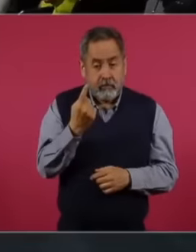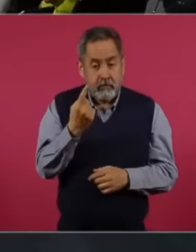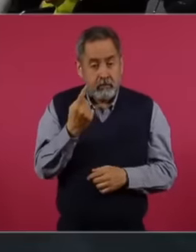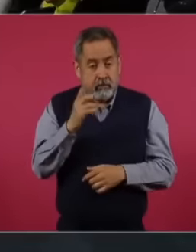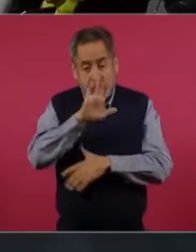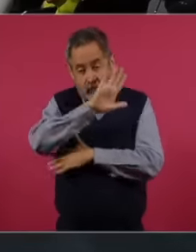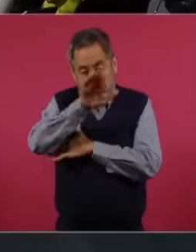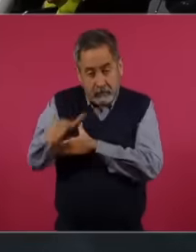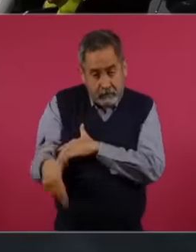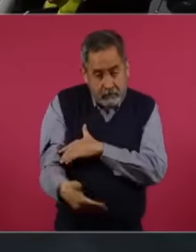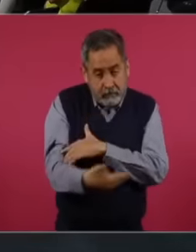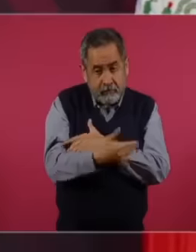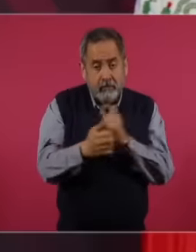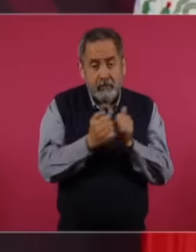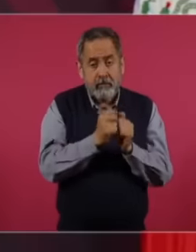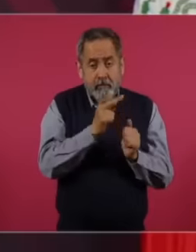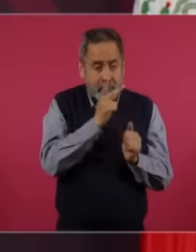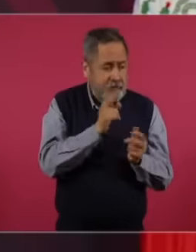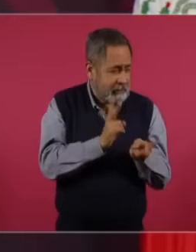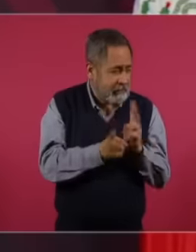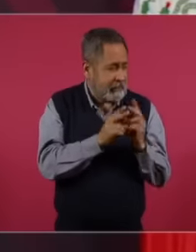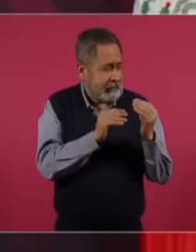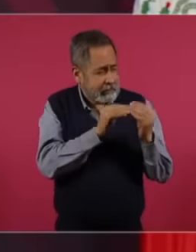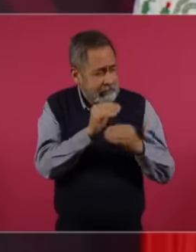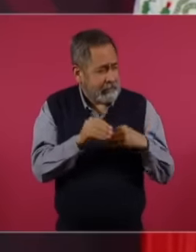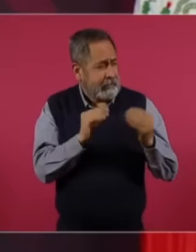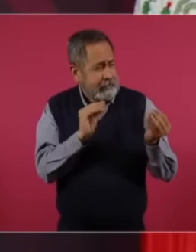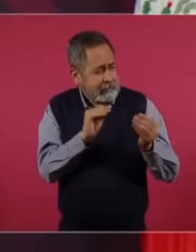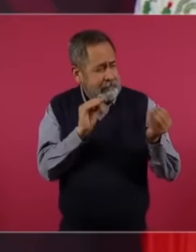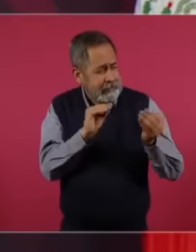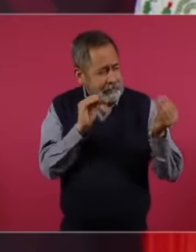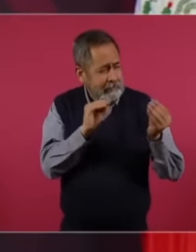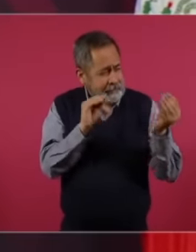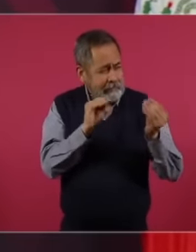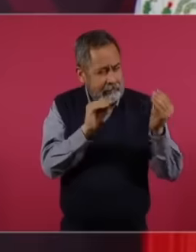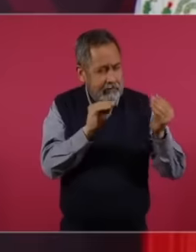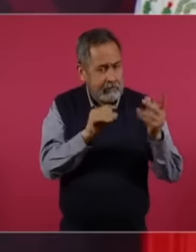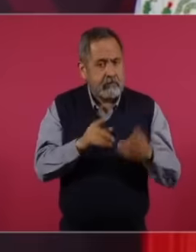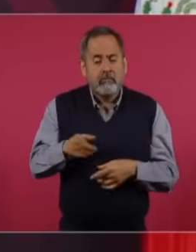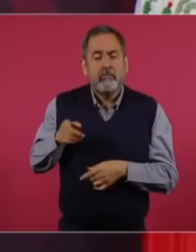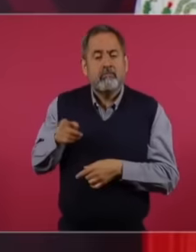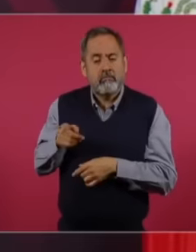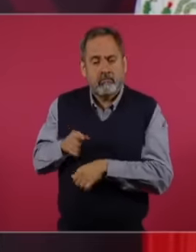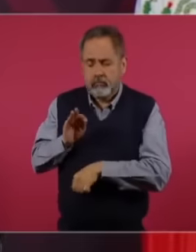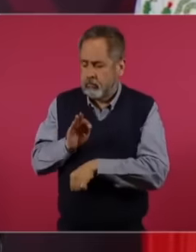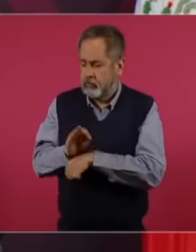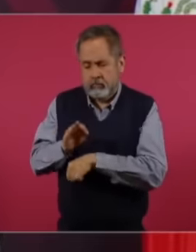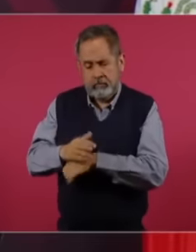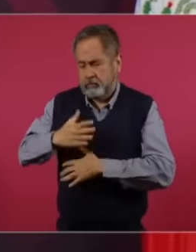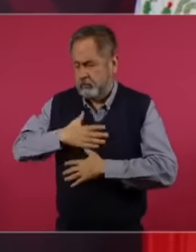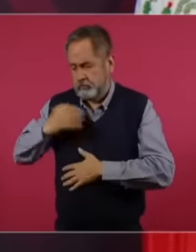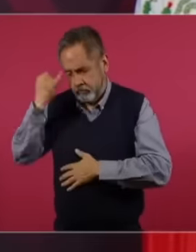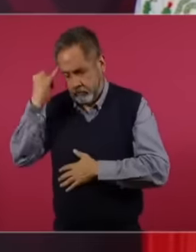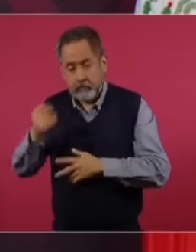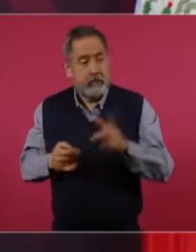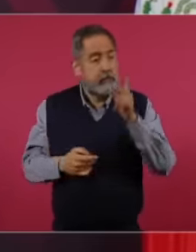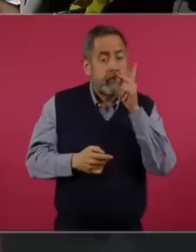arguing, he defending his moderate positions,